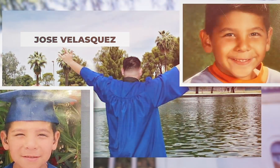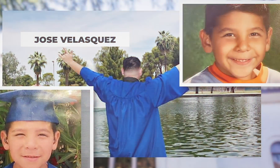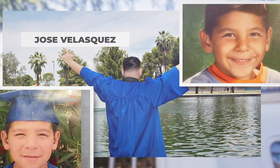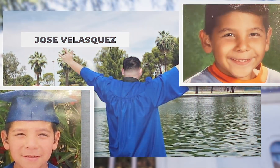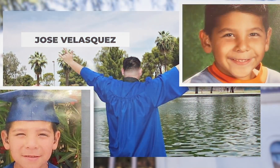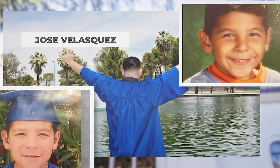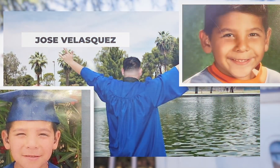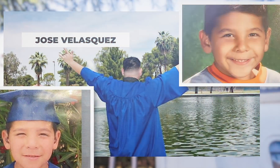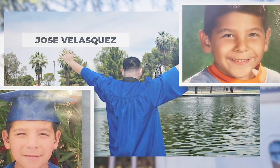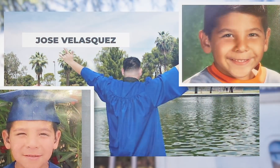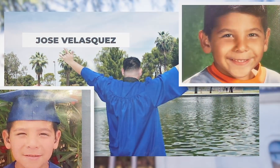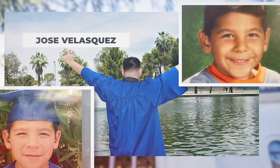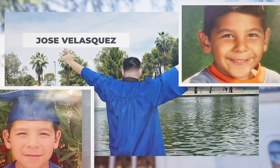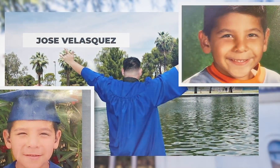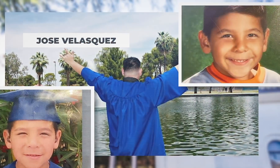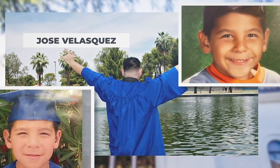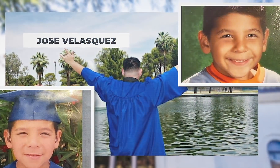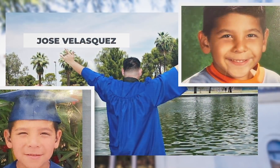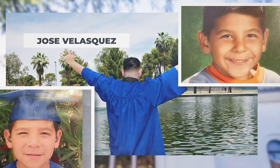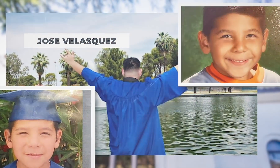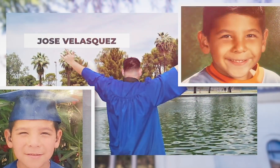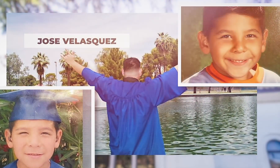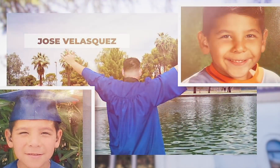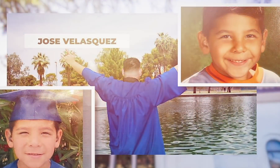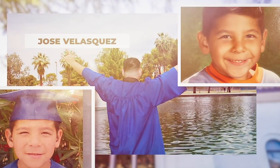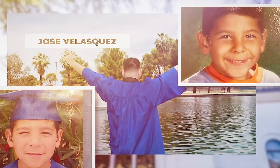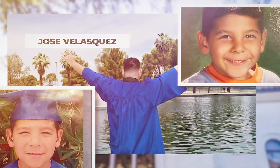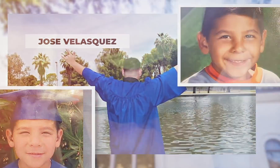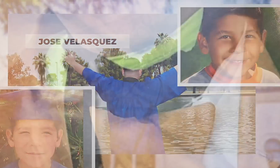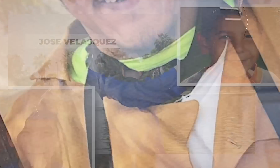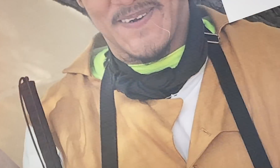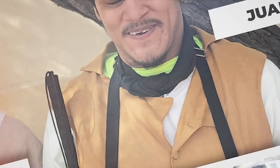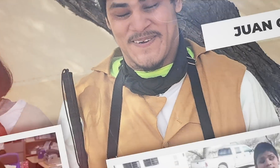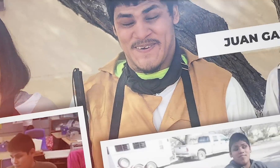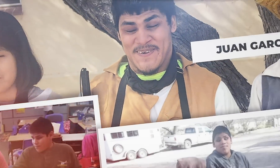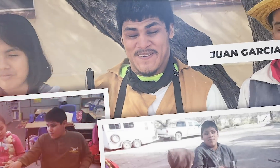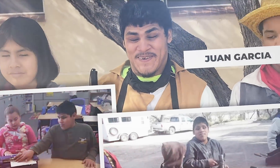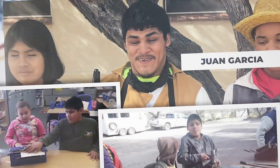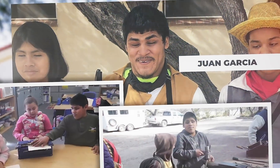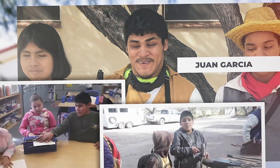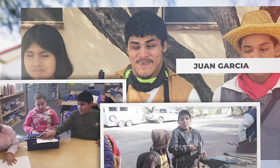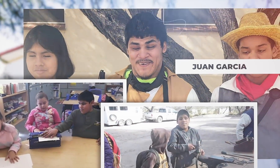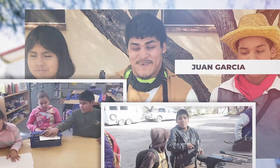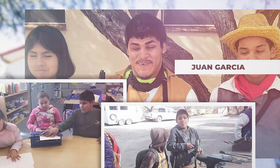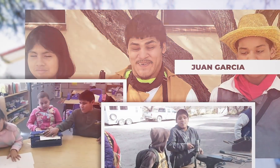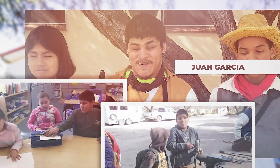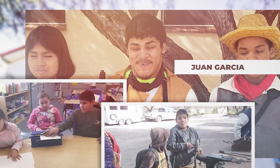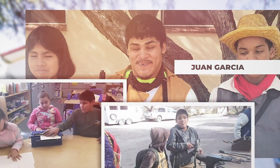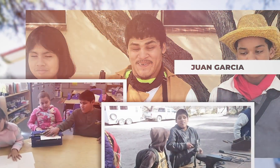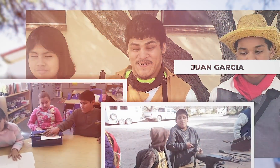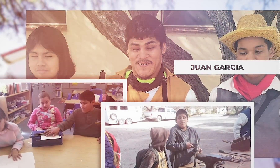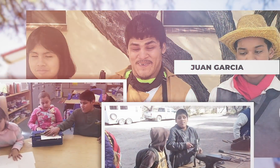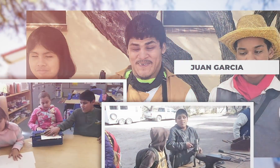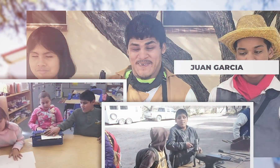ON THE RIGHT AND LEFT SIDES OF HIS PHOTO THERE ARE TWO BABY PICTURES. NEXT WE SEE JUAN GARCIA THERE IS A PHOTO OF HIM NOW